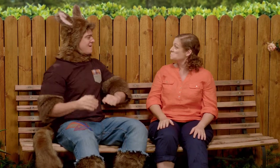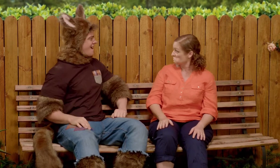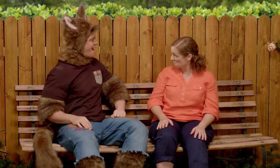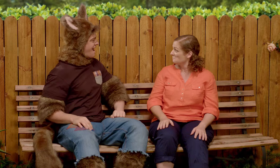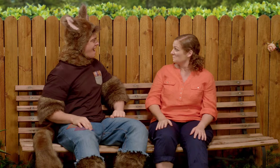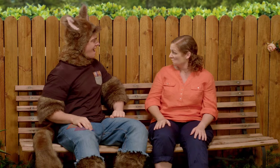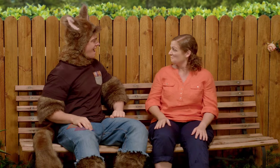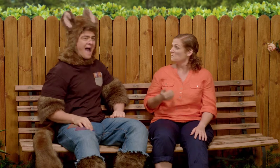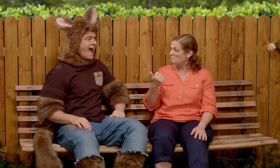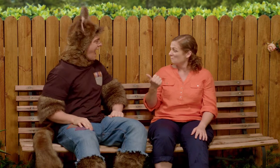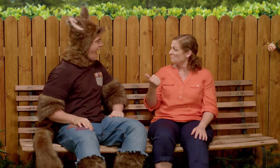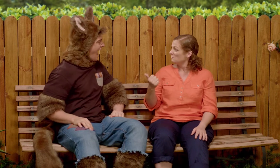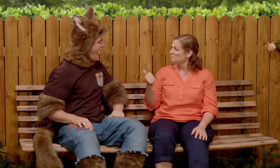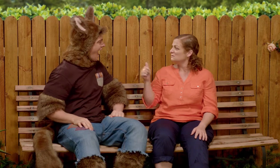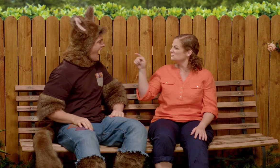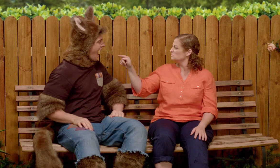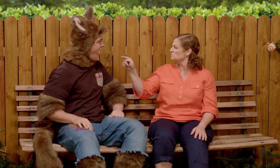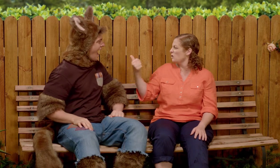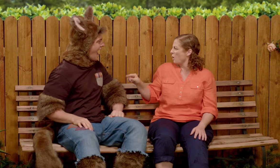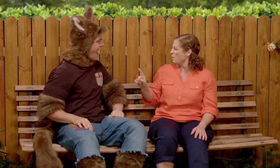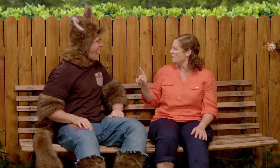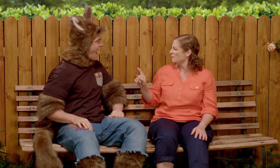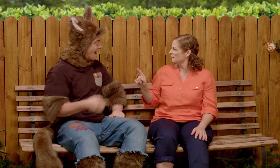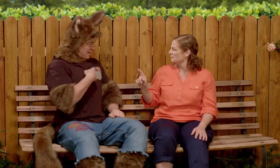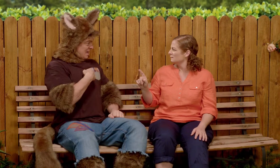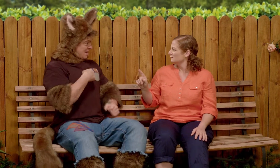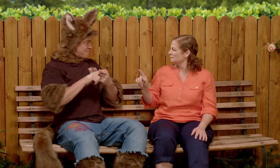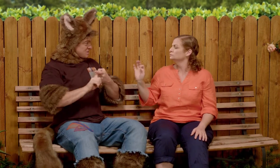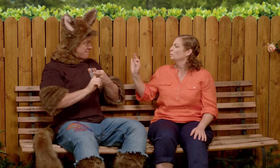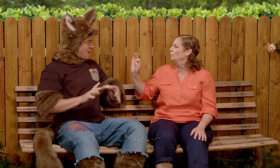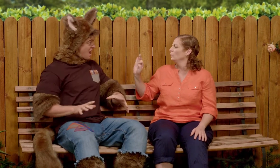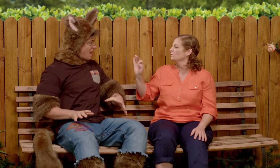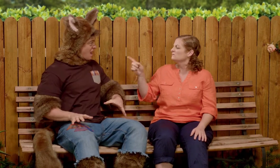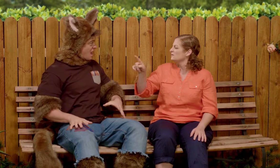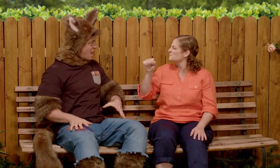Hmm, what did he look like? Who, me?